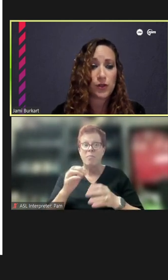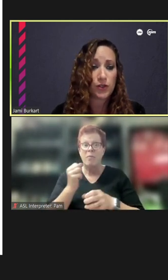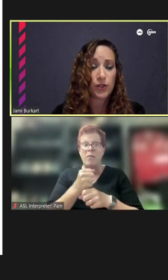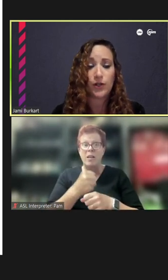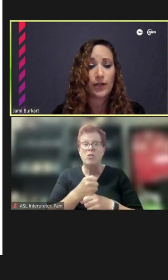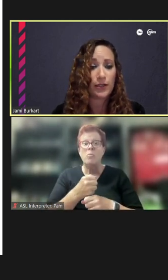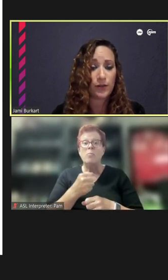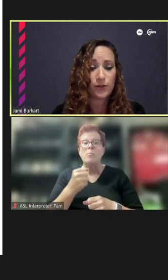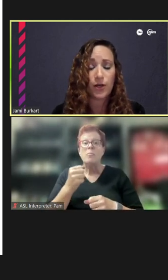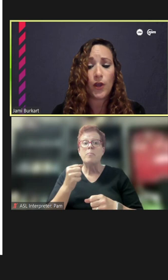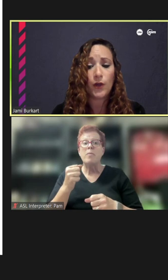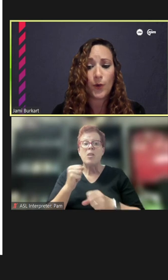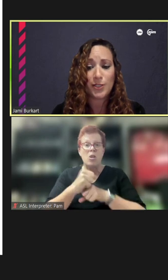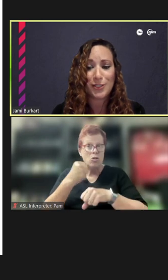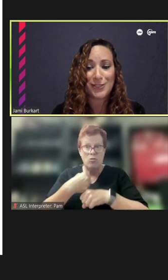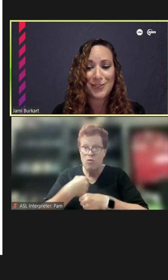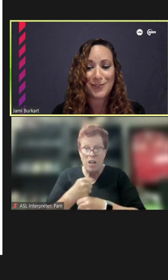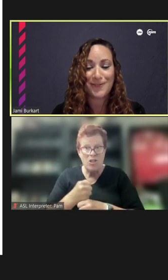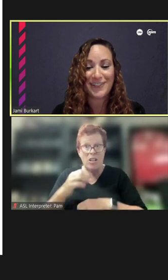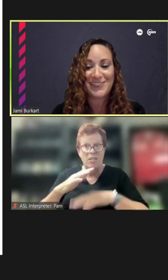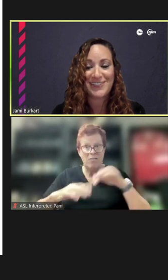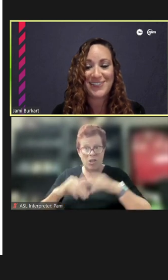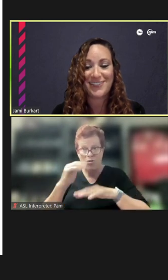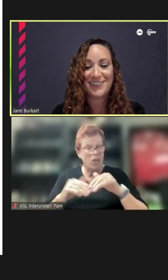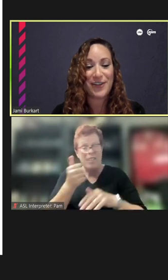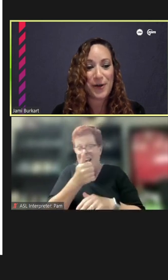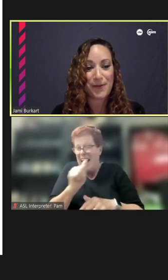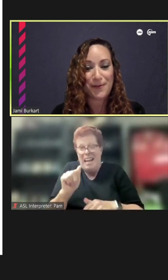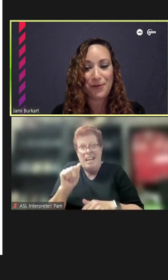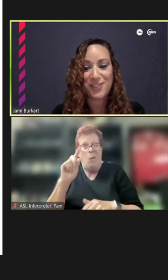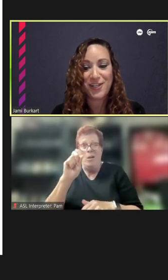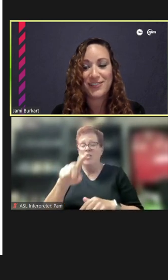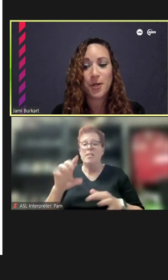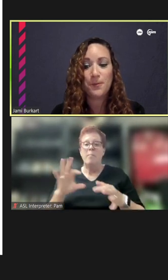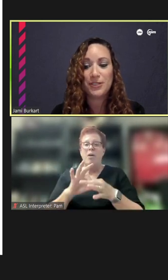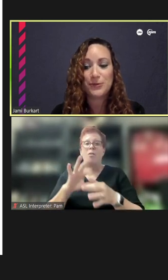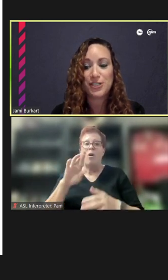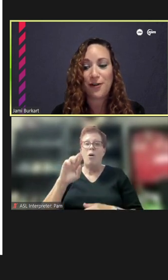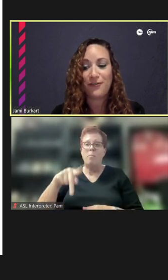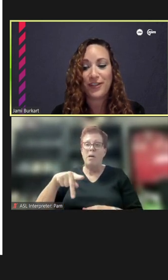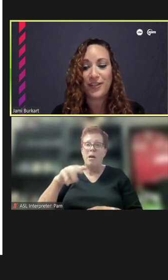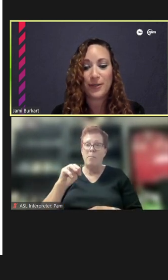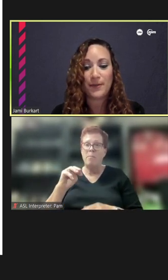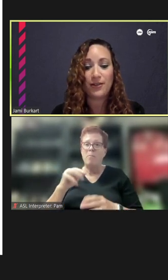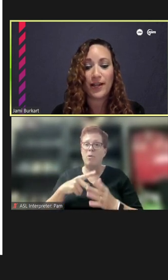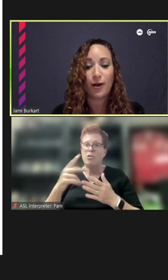construction or any other questions as it relates to the RPM Project, please reach out via email at